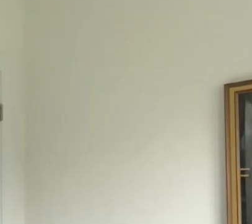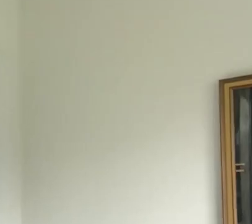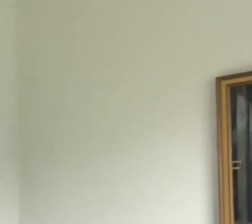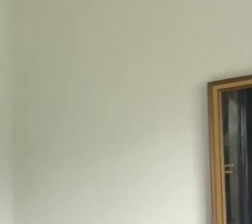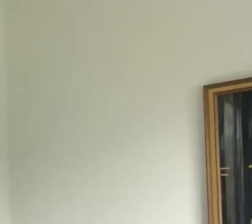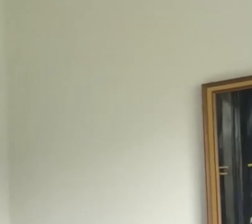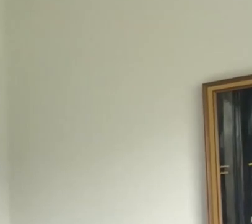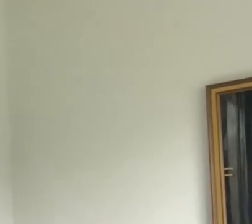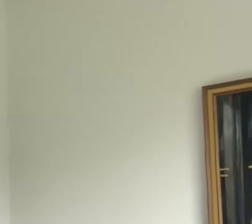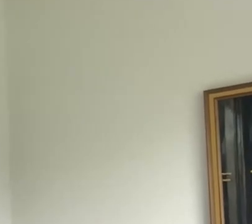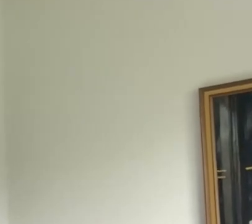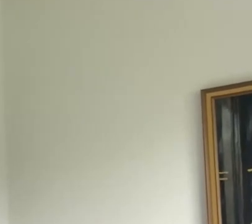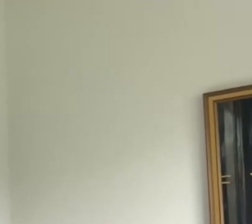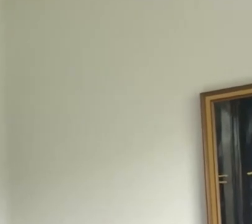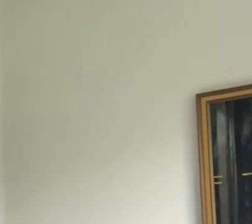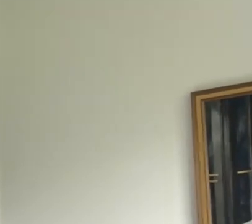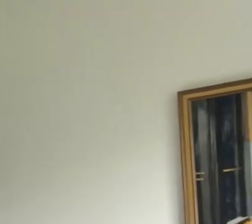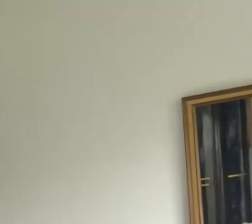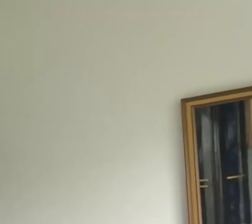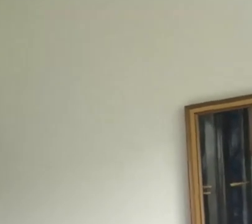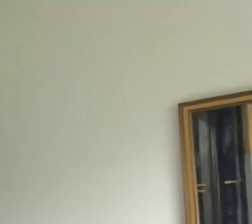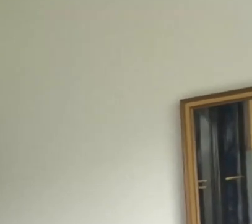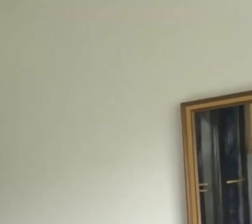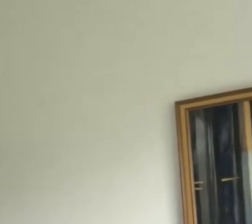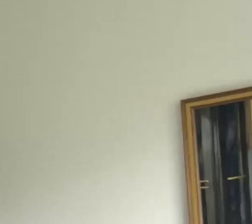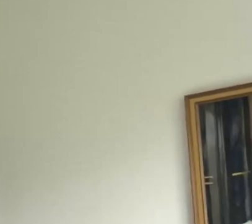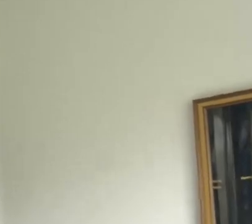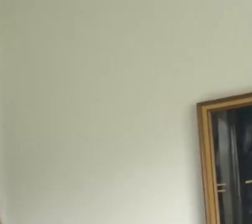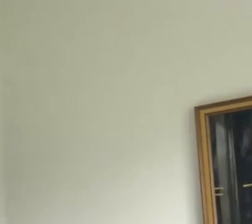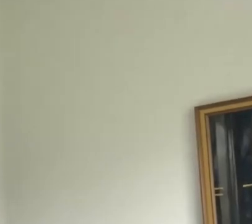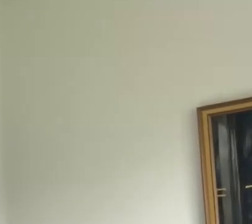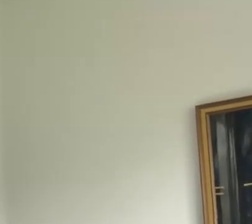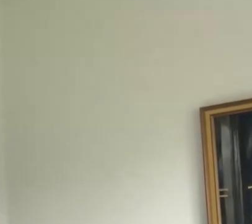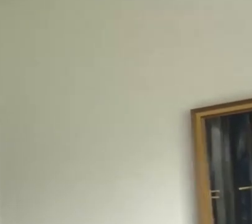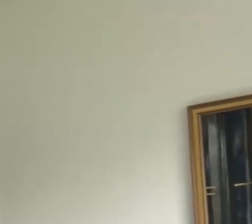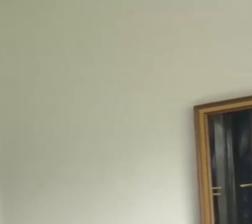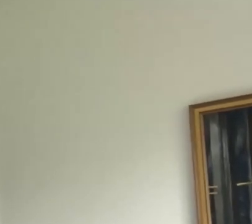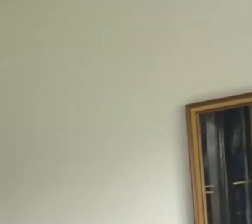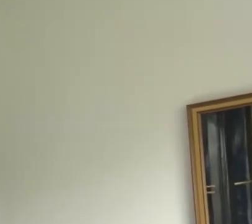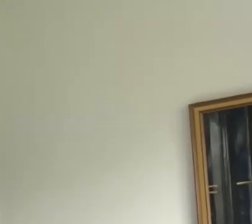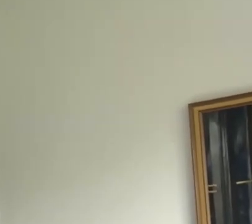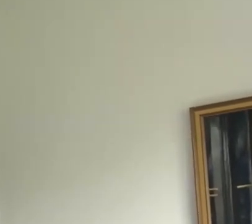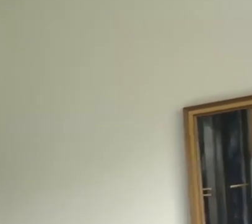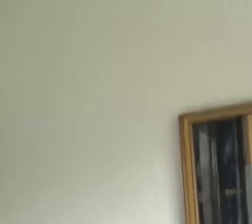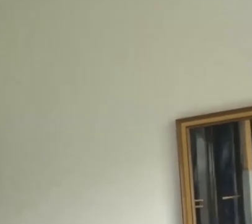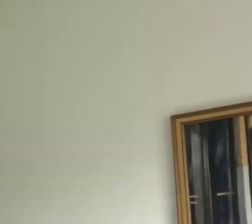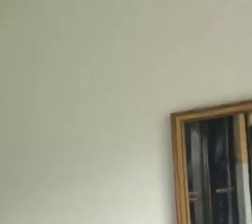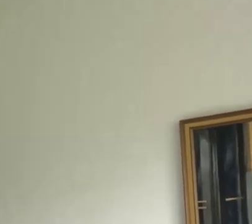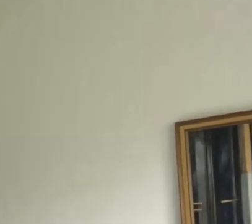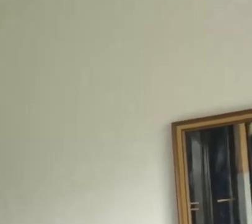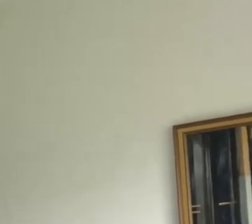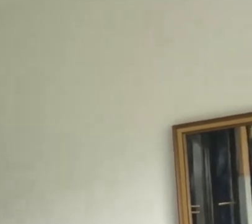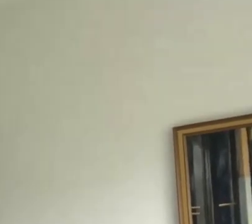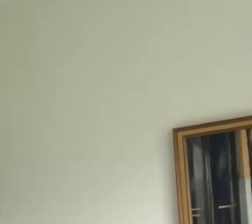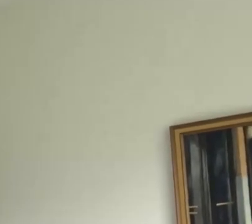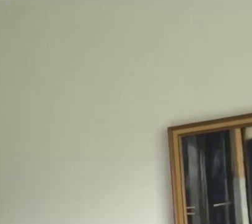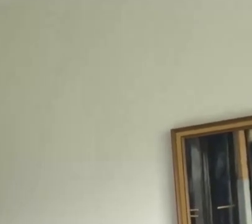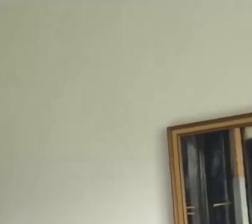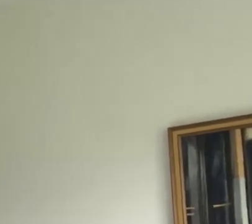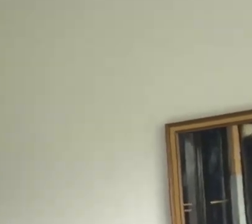Hey HCC grads, you did it! Congratulations! This is Veronica Darmond wishing you all the best.